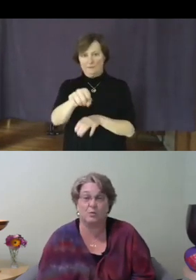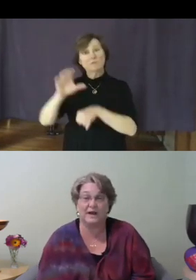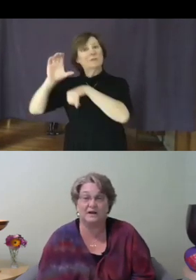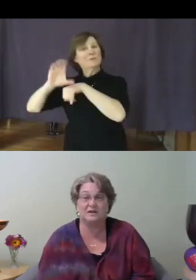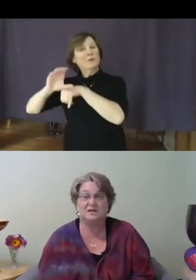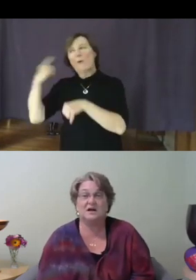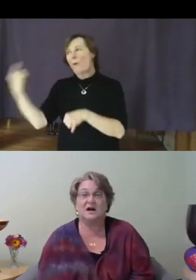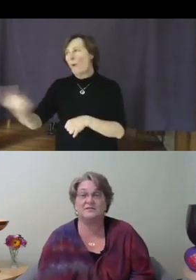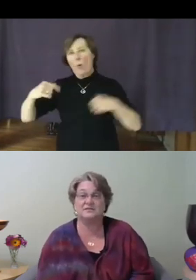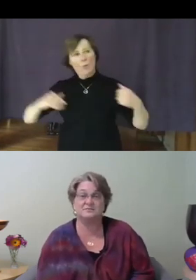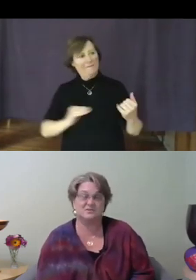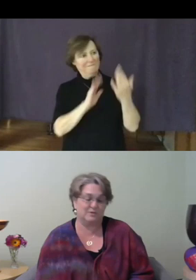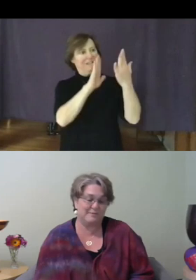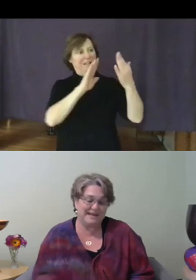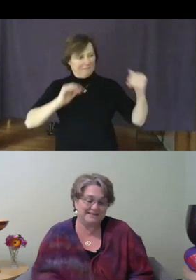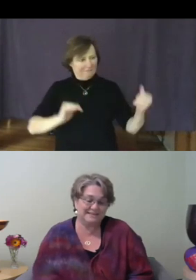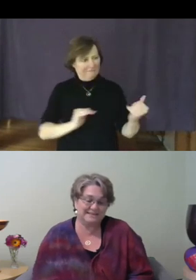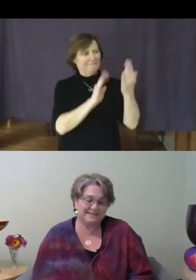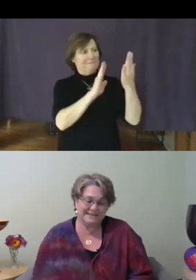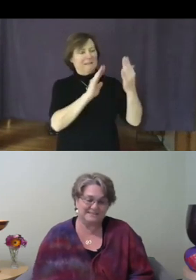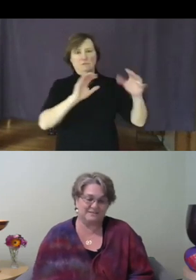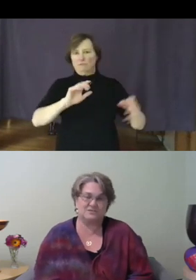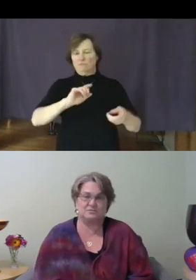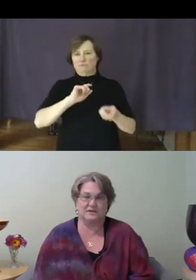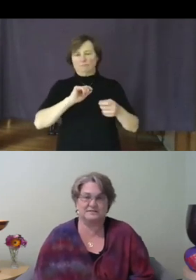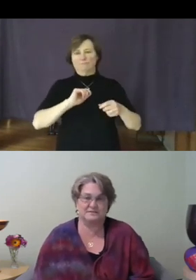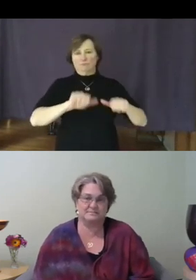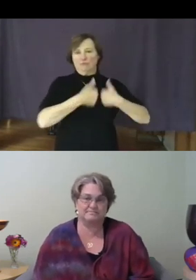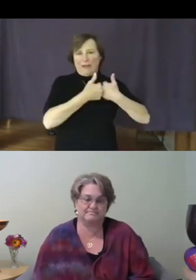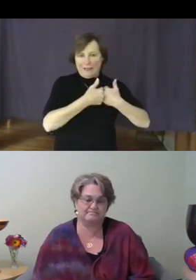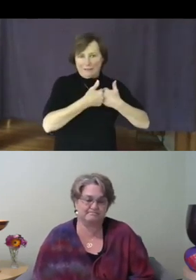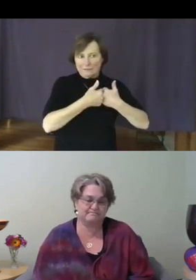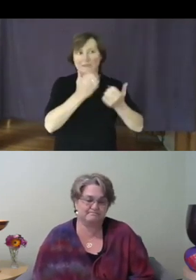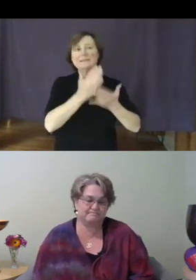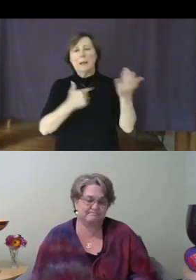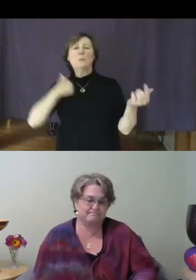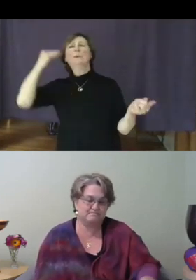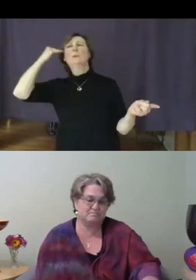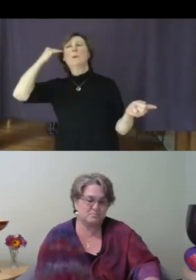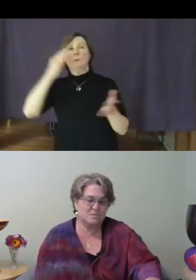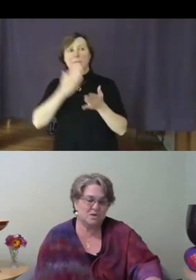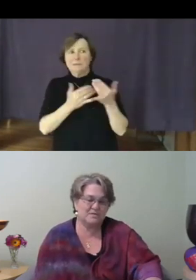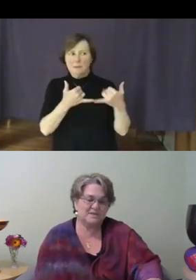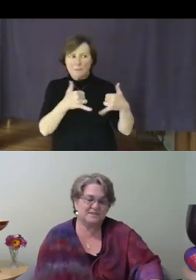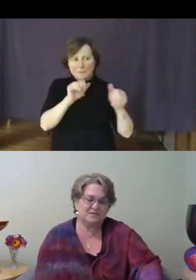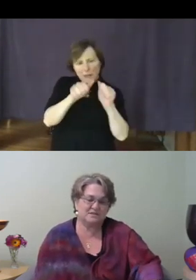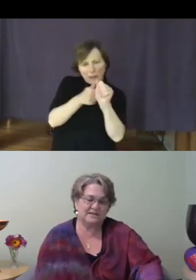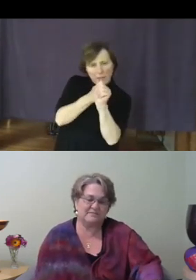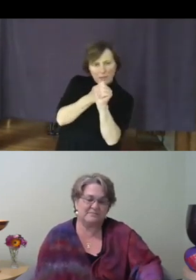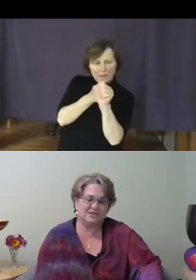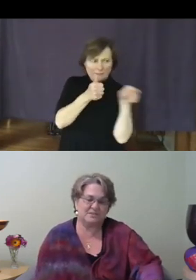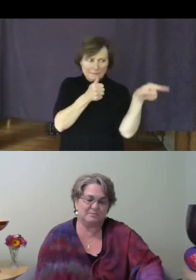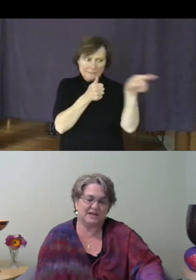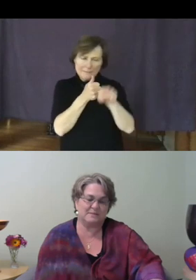others which remain hidden to us. This theory, as I've mentioned, applies on